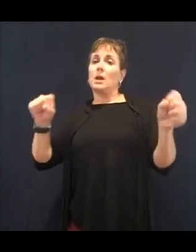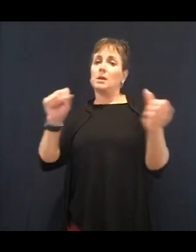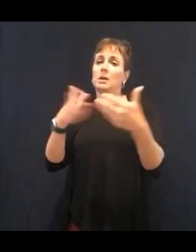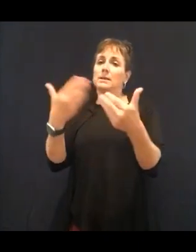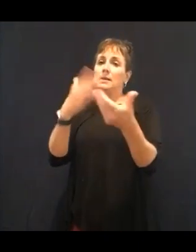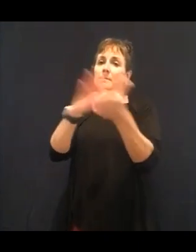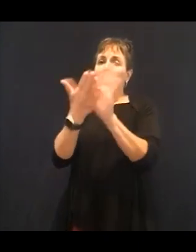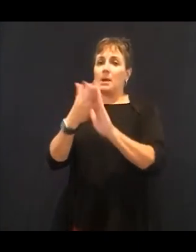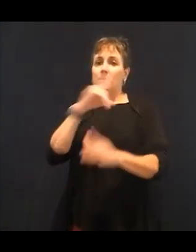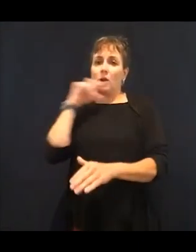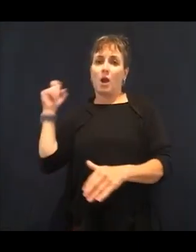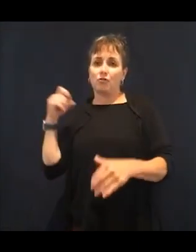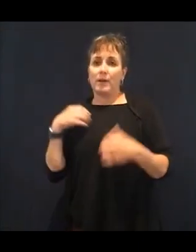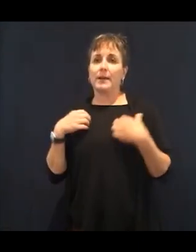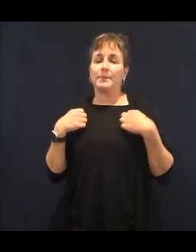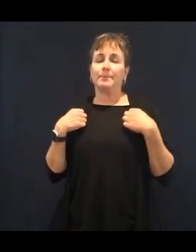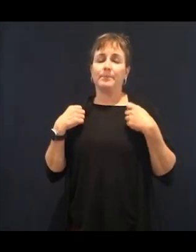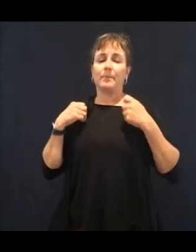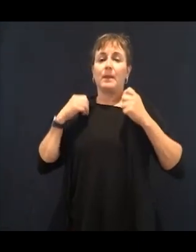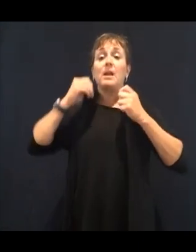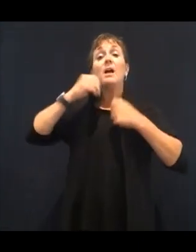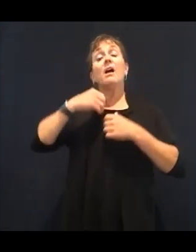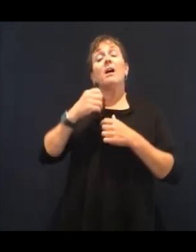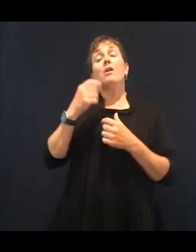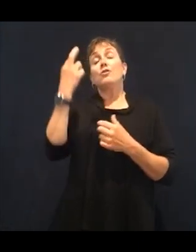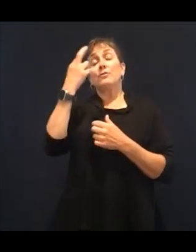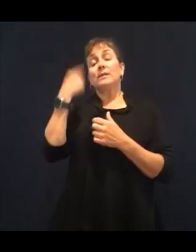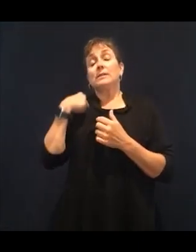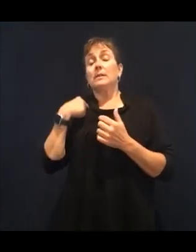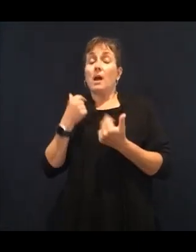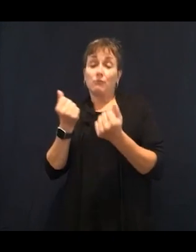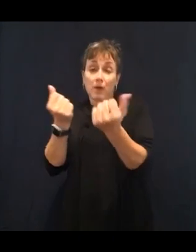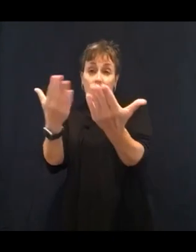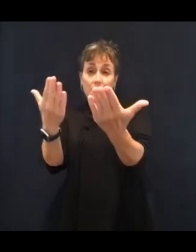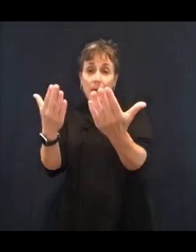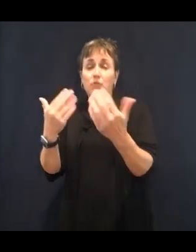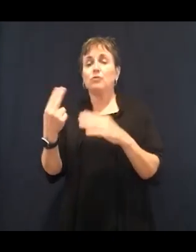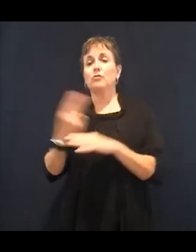water is it actually penetrates your cells faster.